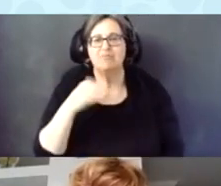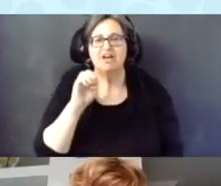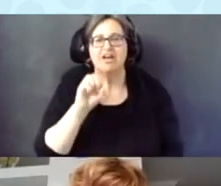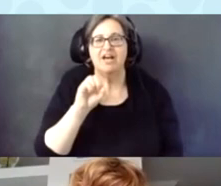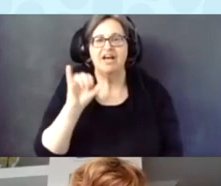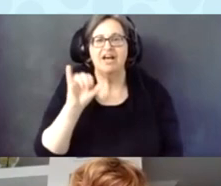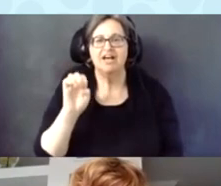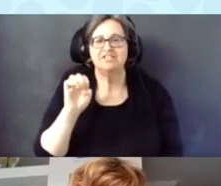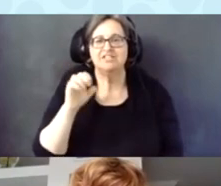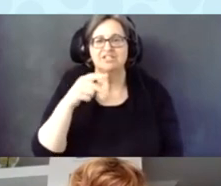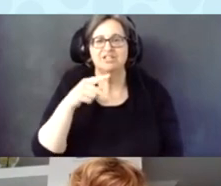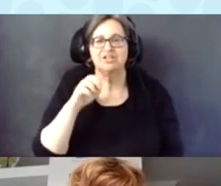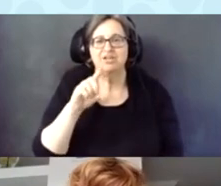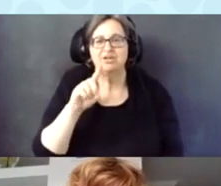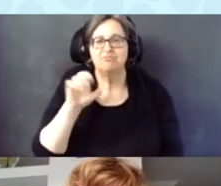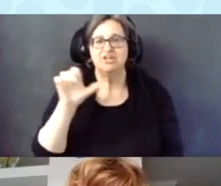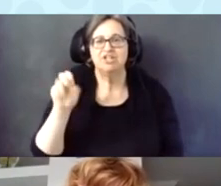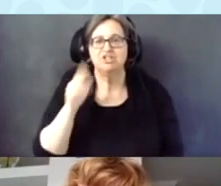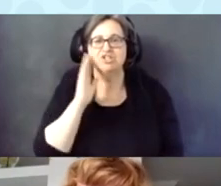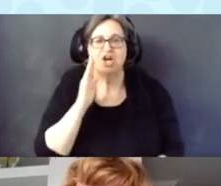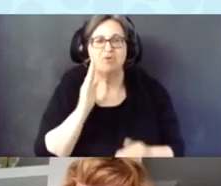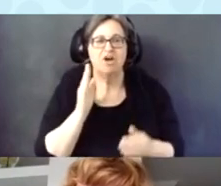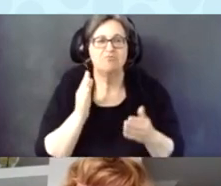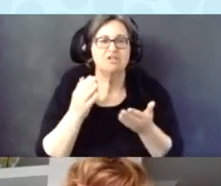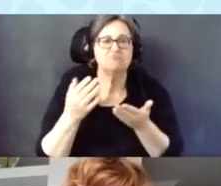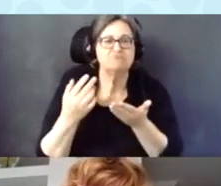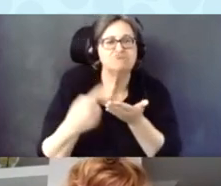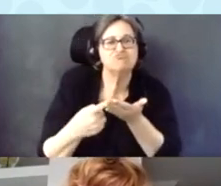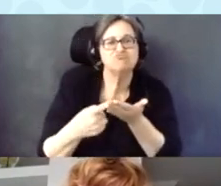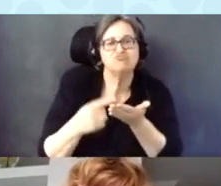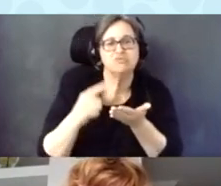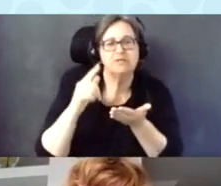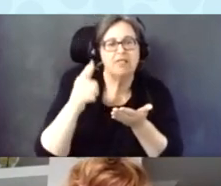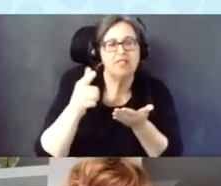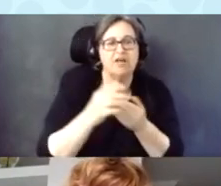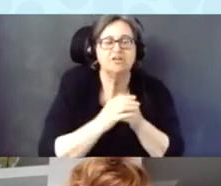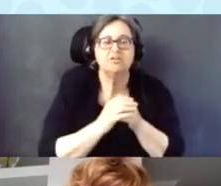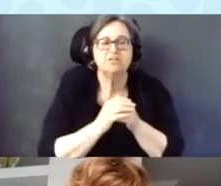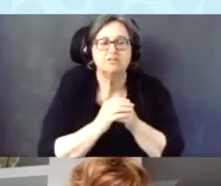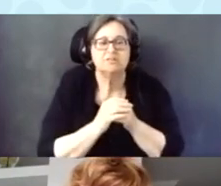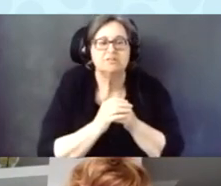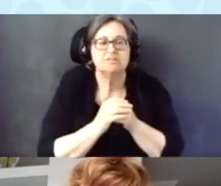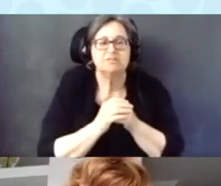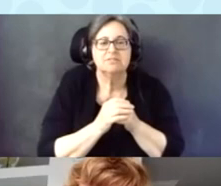And I will be talking with you a little bit later. But I also am in Ohio.